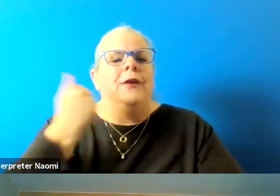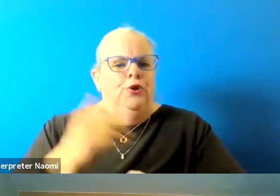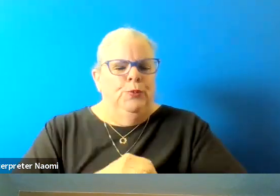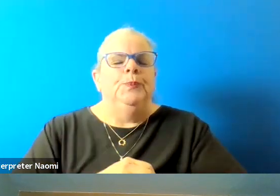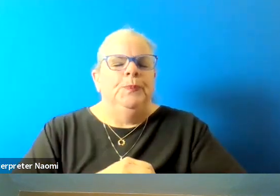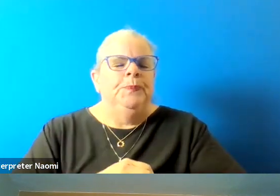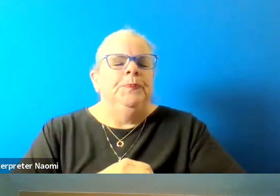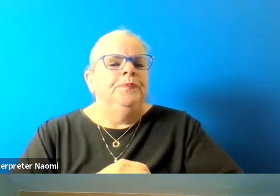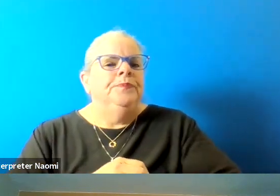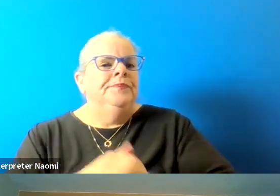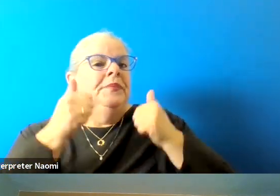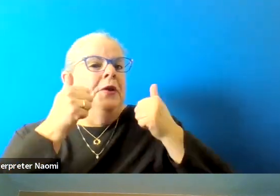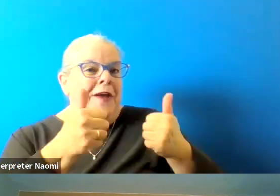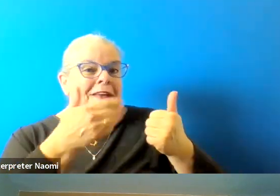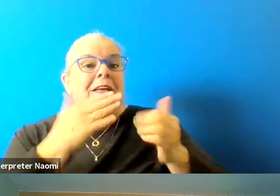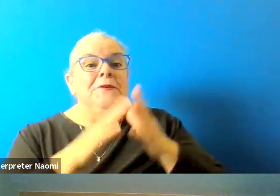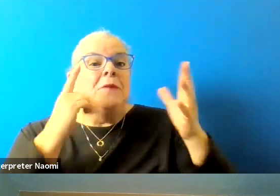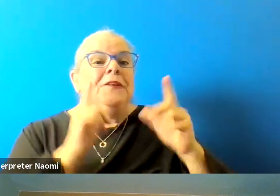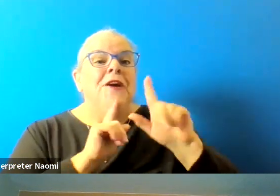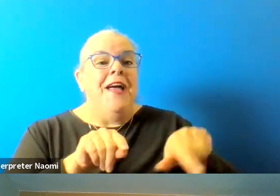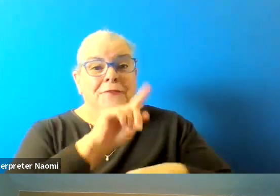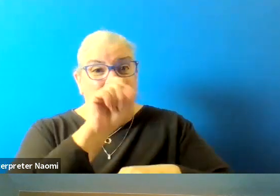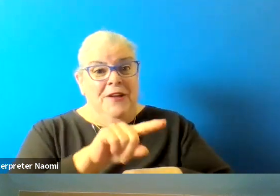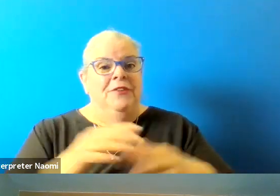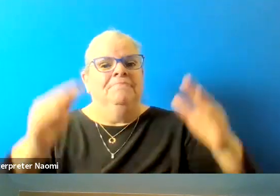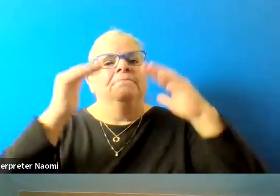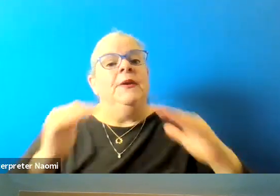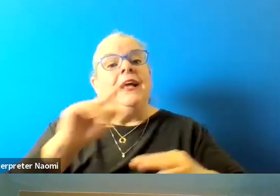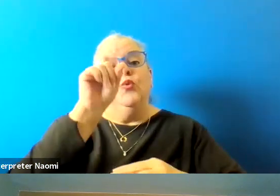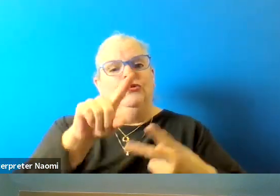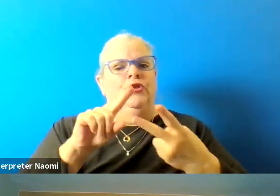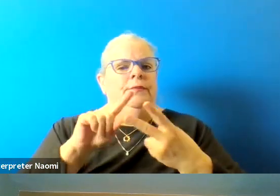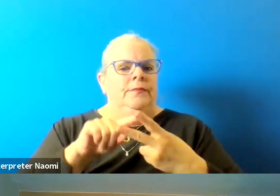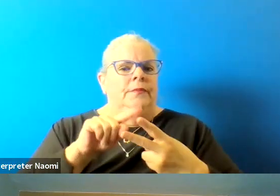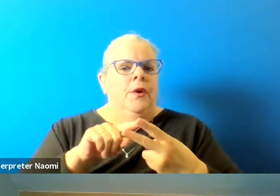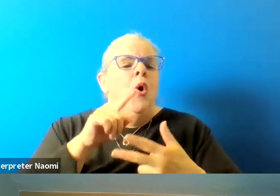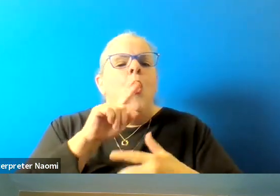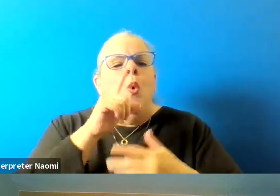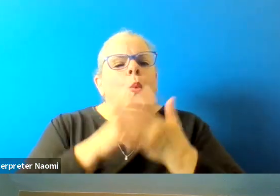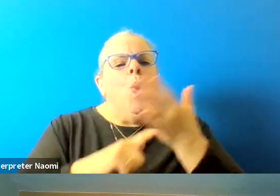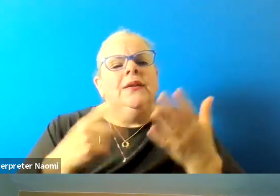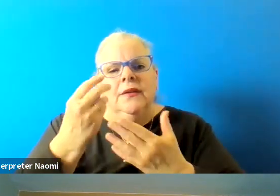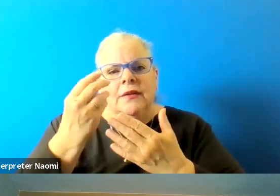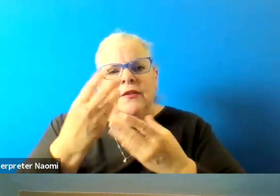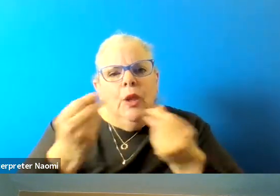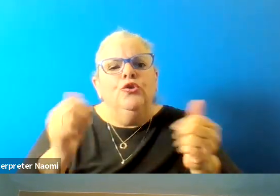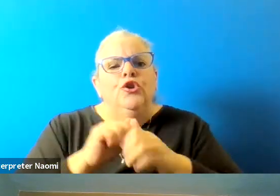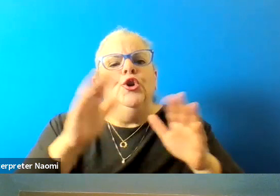Thank you so much for answering those questions. The next question is, What solutions do you propose to solve the needs